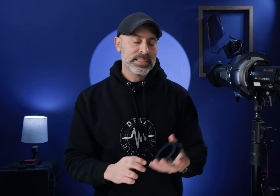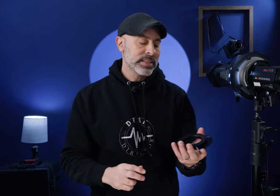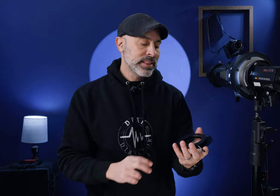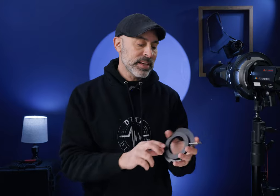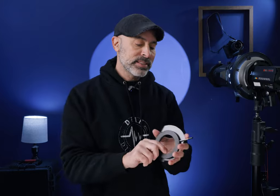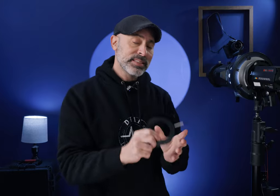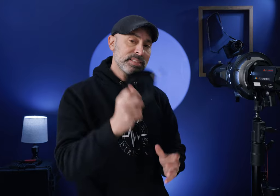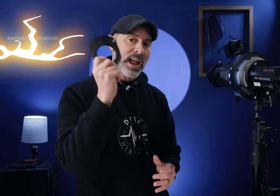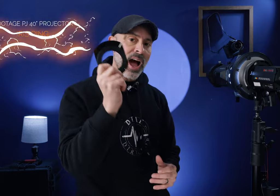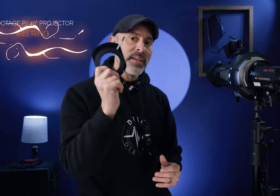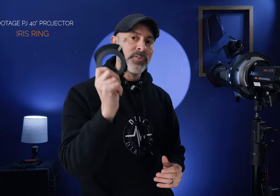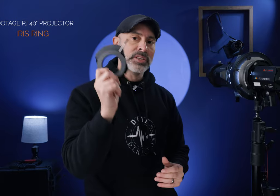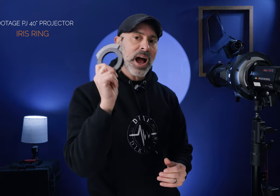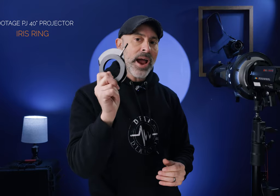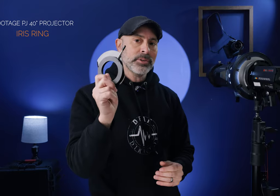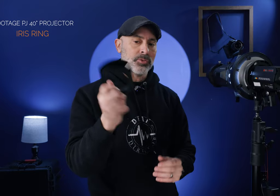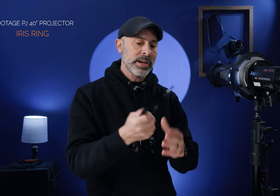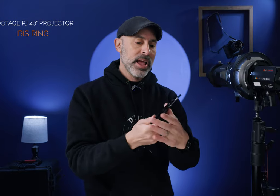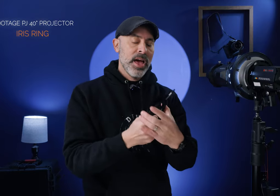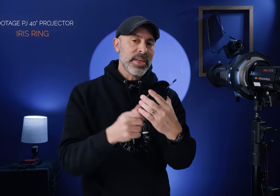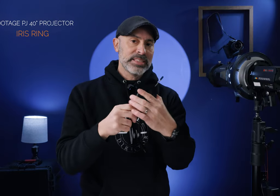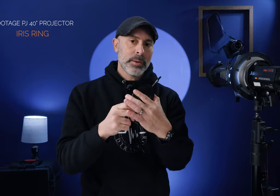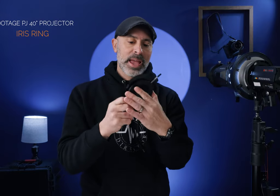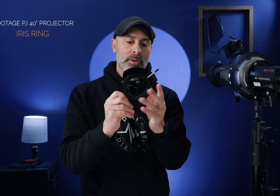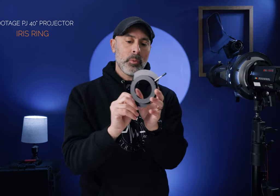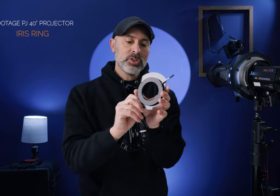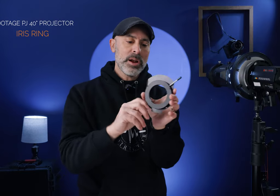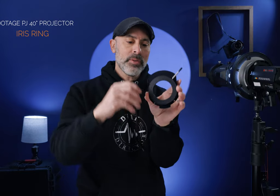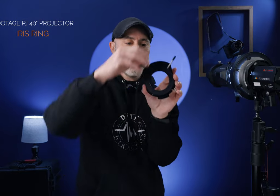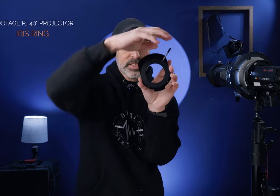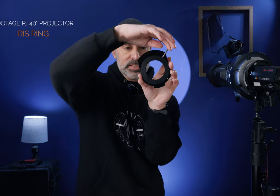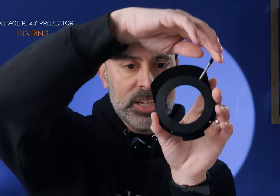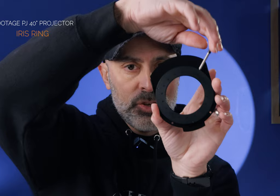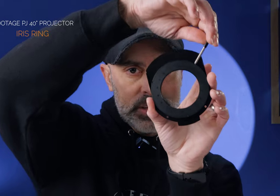actually this this is an iFootage Irish ring that is coming out now what great about this is you can